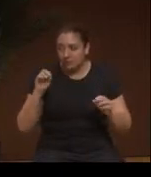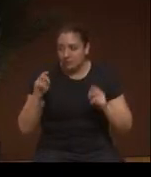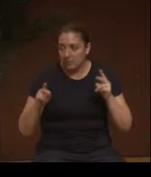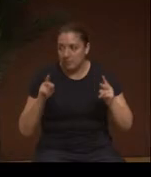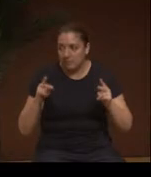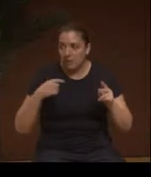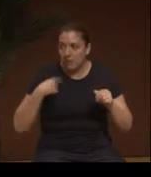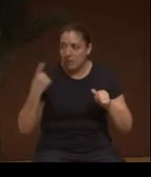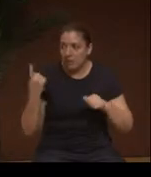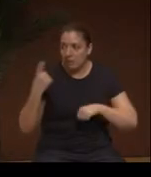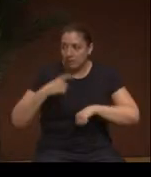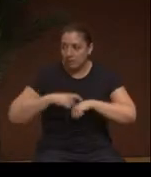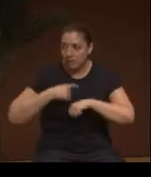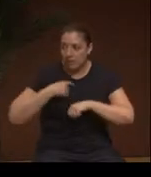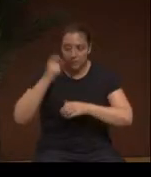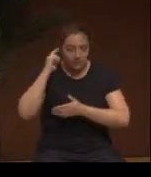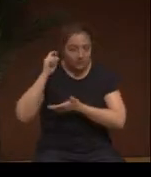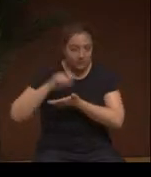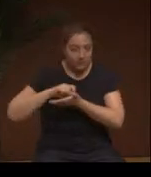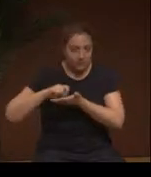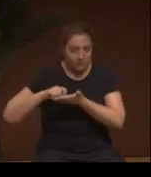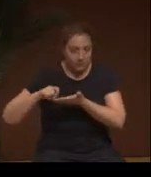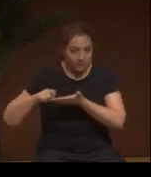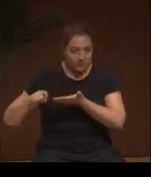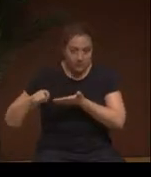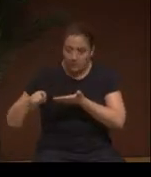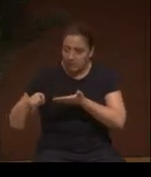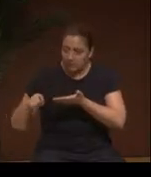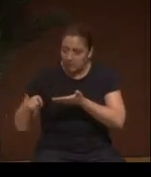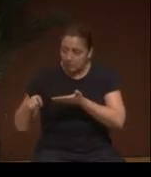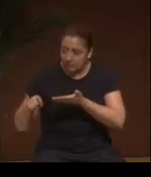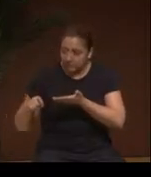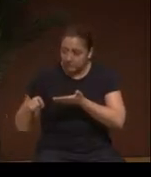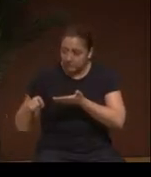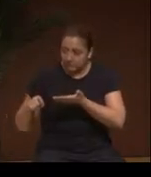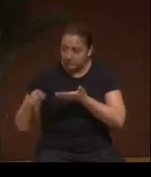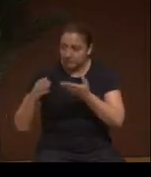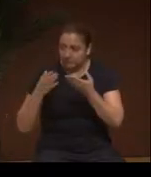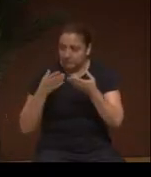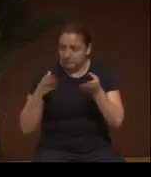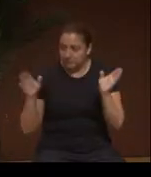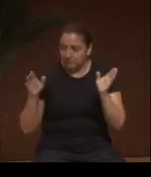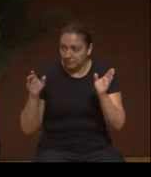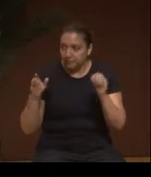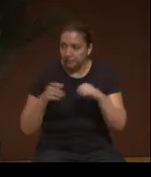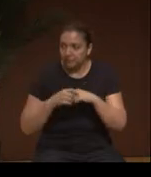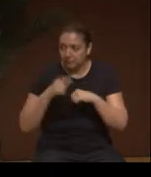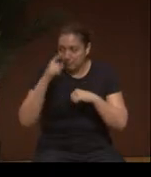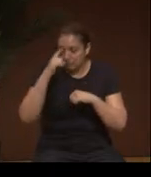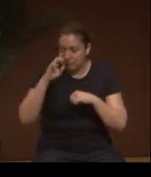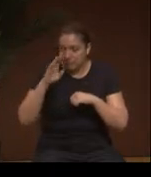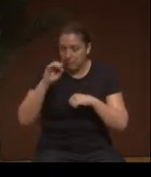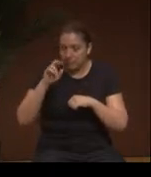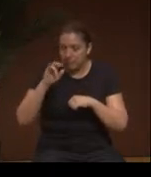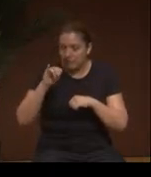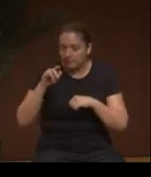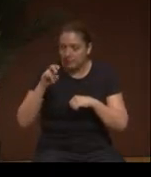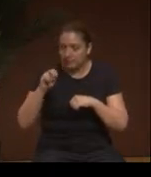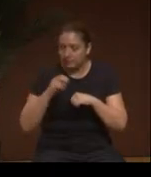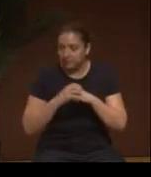So at one time, I was the Secretary at the General Council of Taínos Borincanos, in Borinquen.